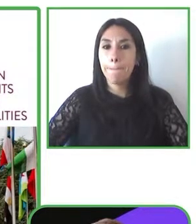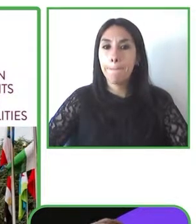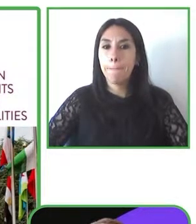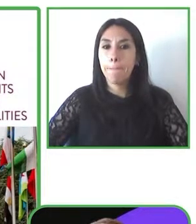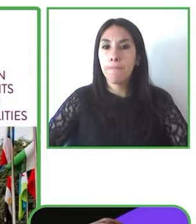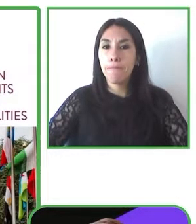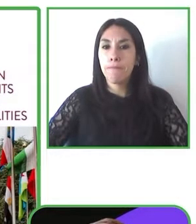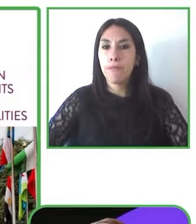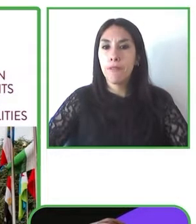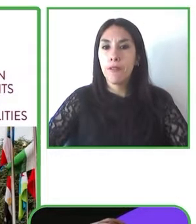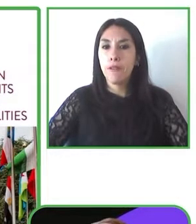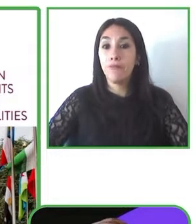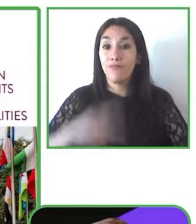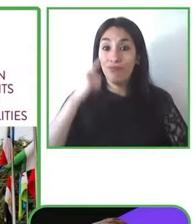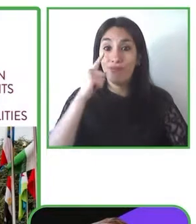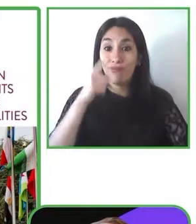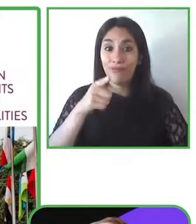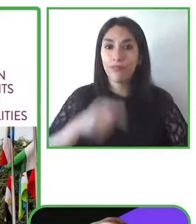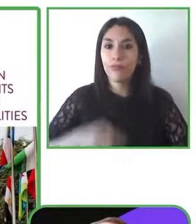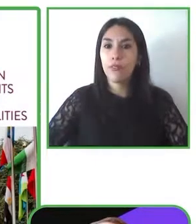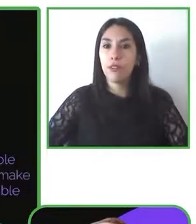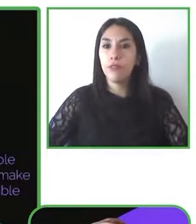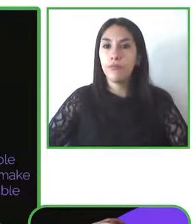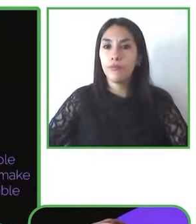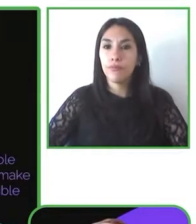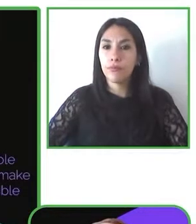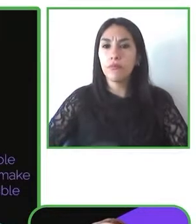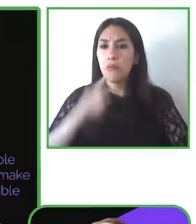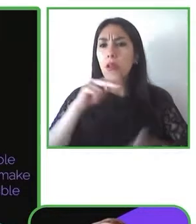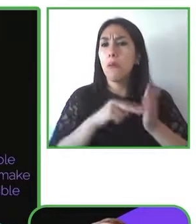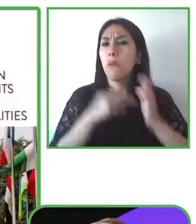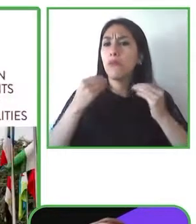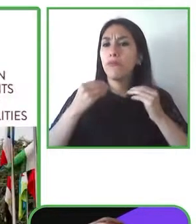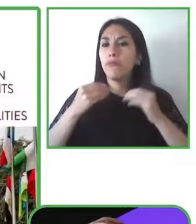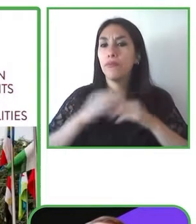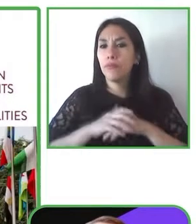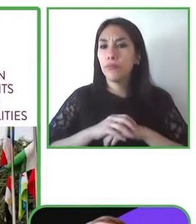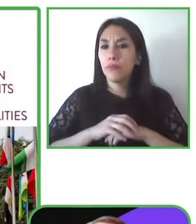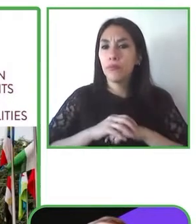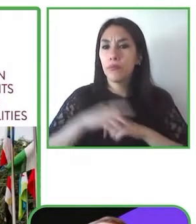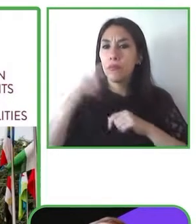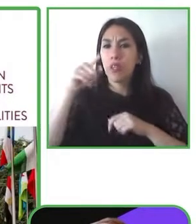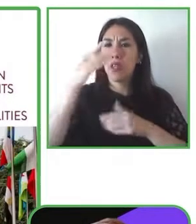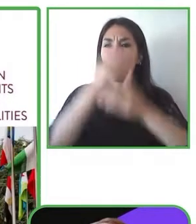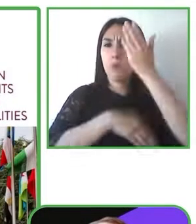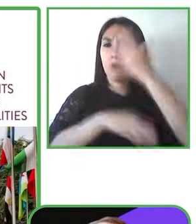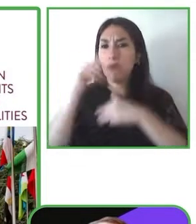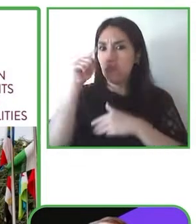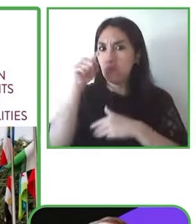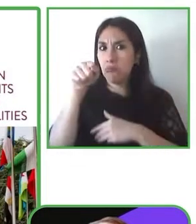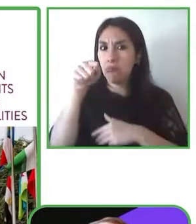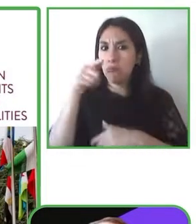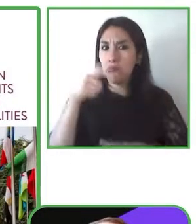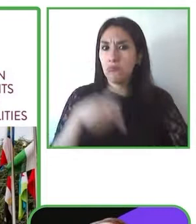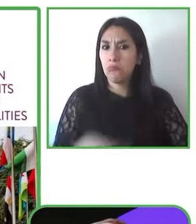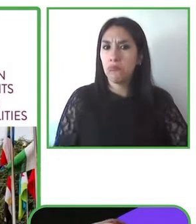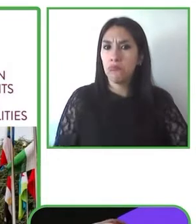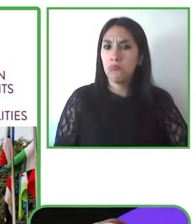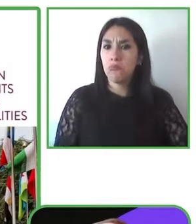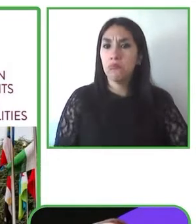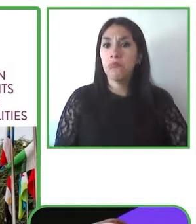on Rights of Persons with Disabilities saying that disability results from the interaction between persons with impairments and attitudinal and environmental barriers.